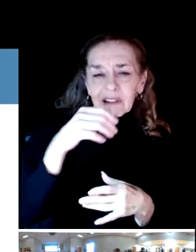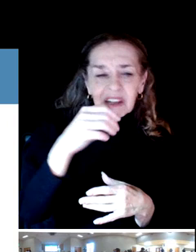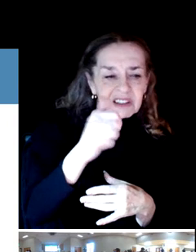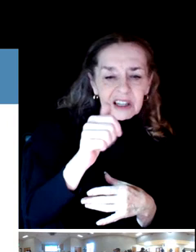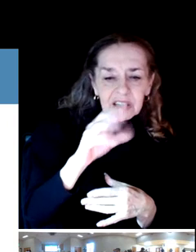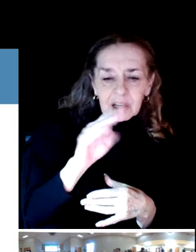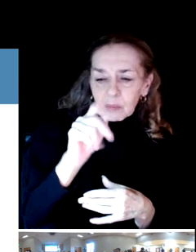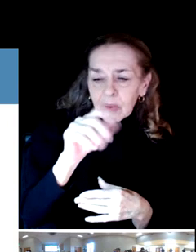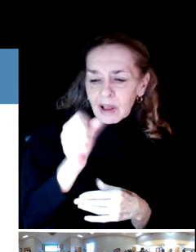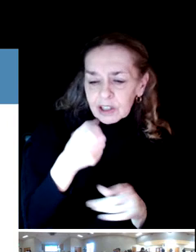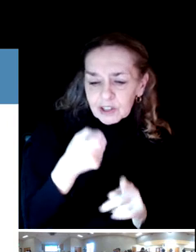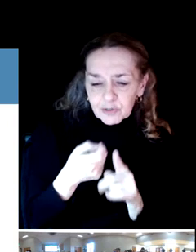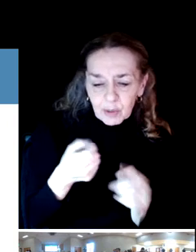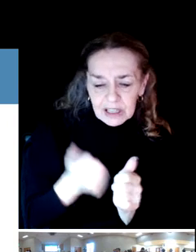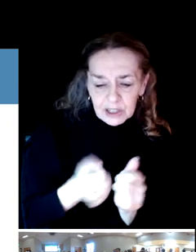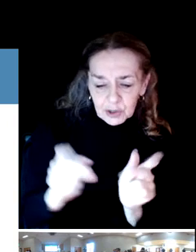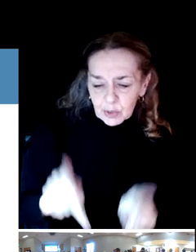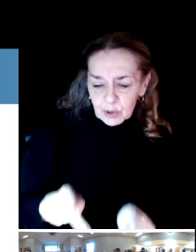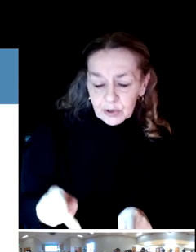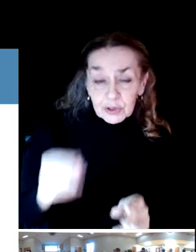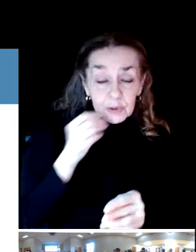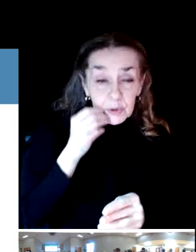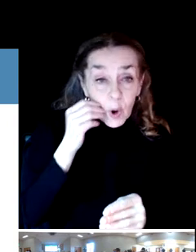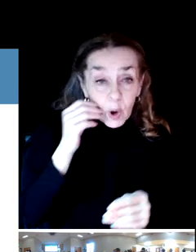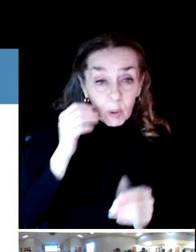And we can map that all out and figure that out.